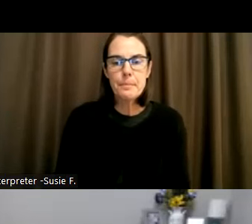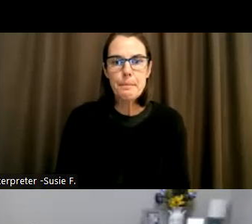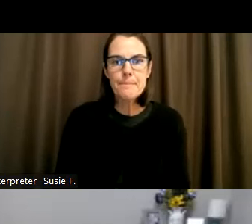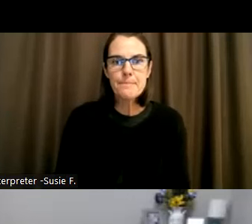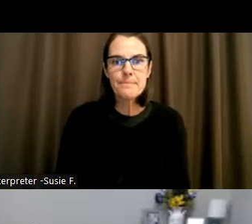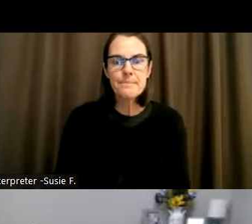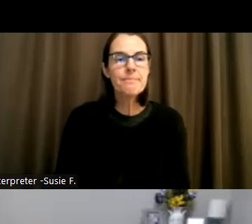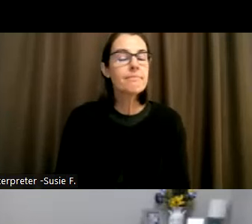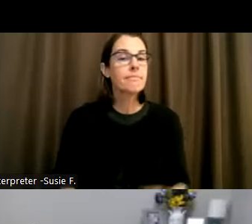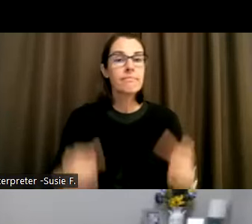Welcome everybody and